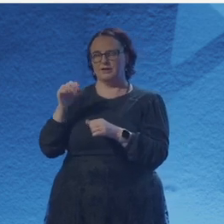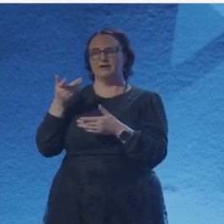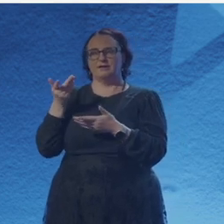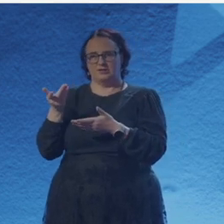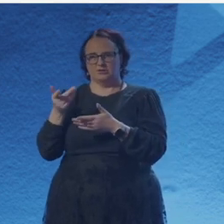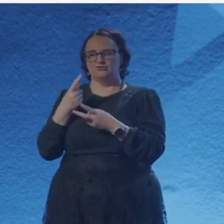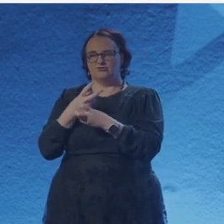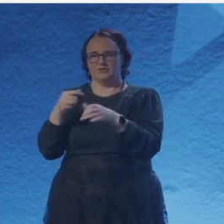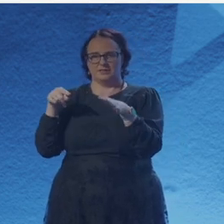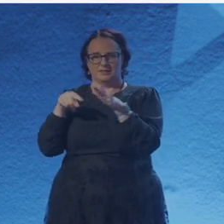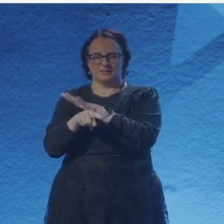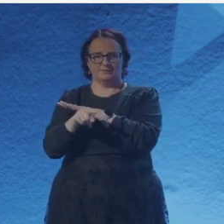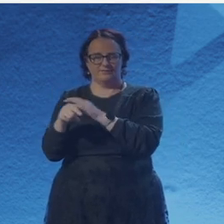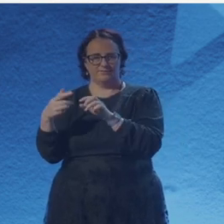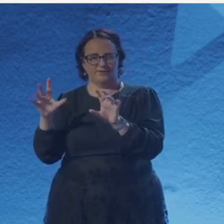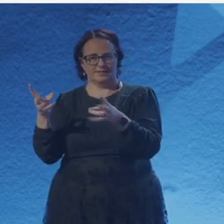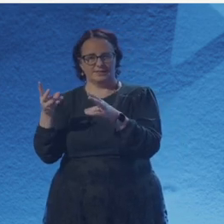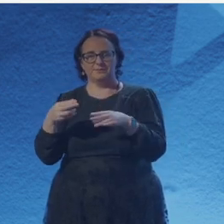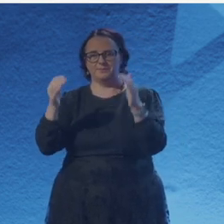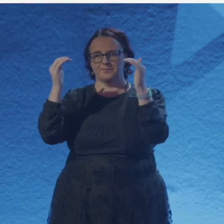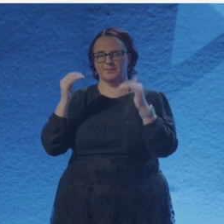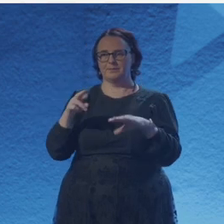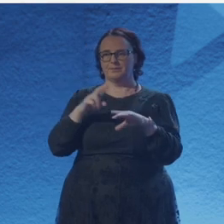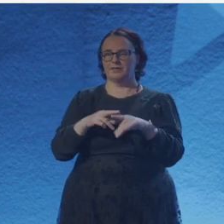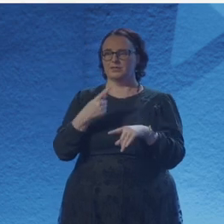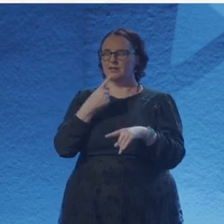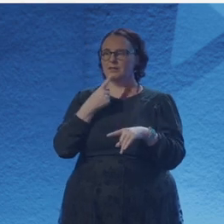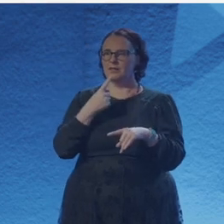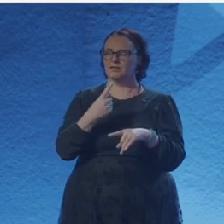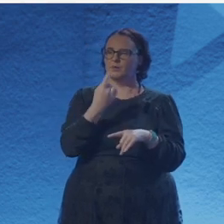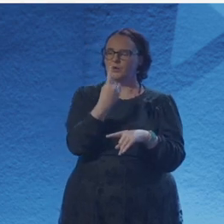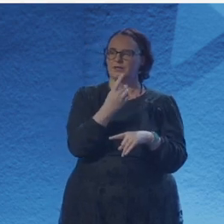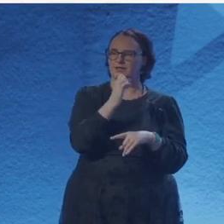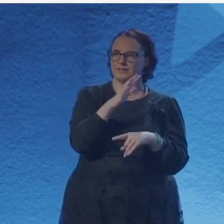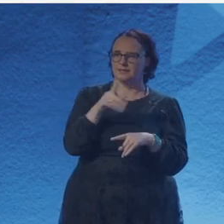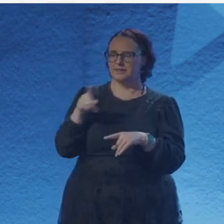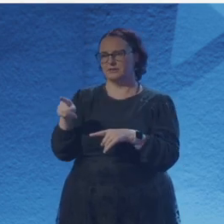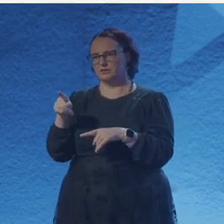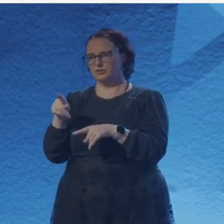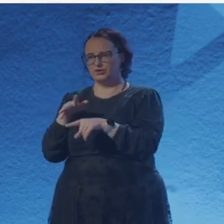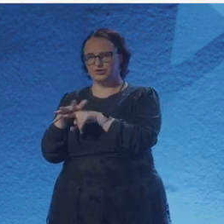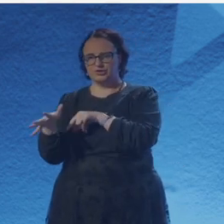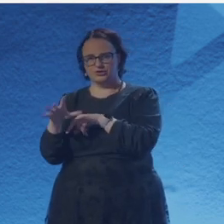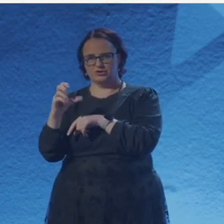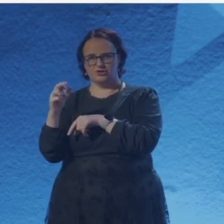An apple a day keeps the hacker away.